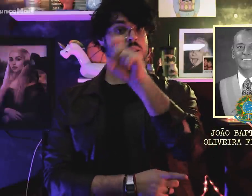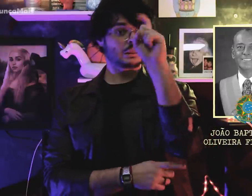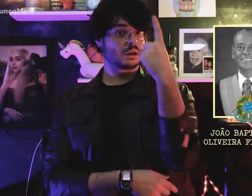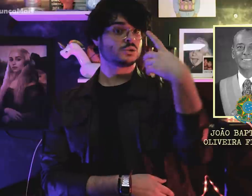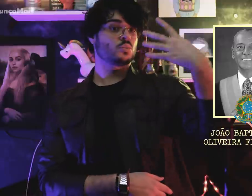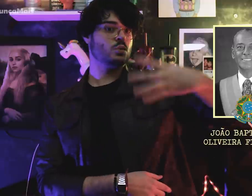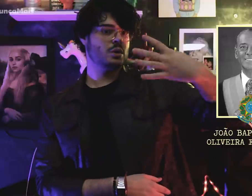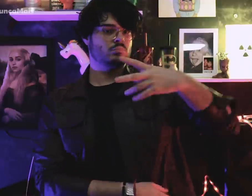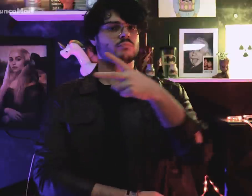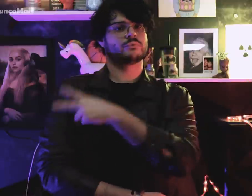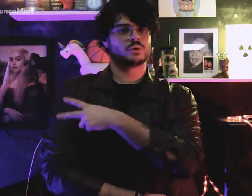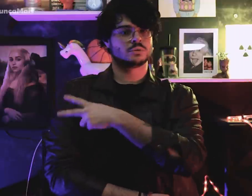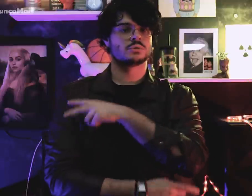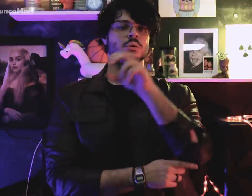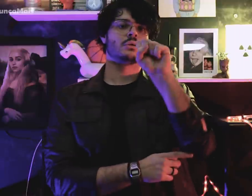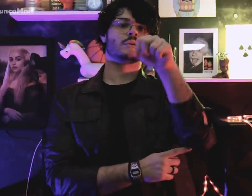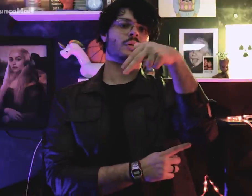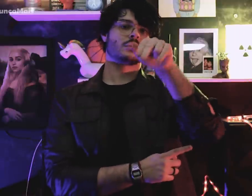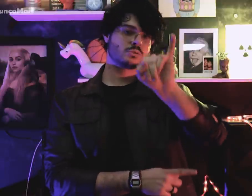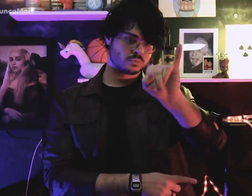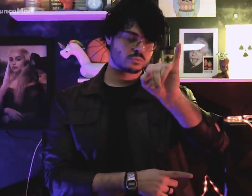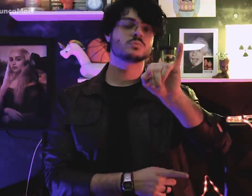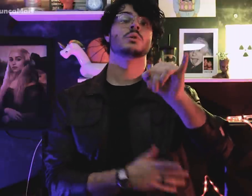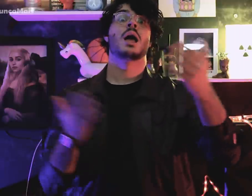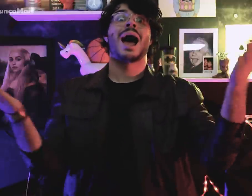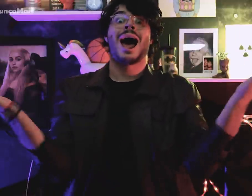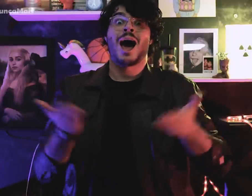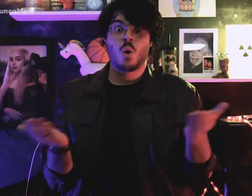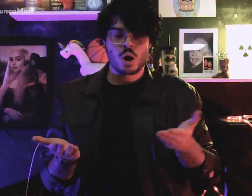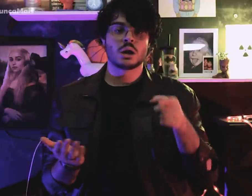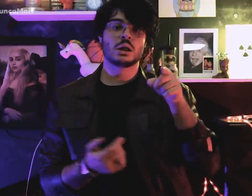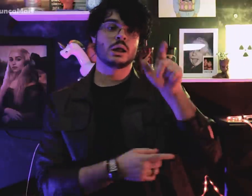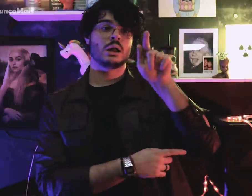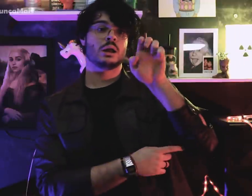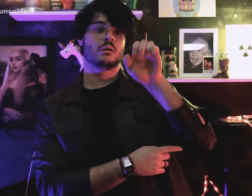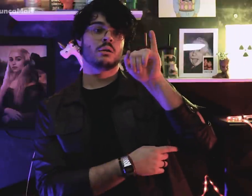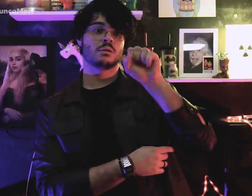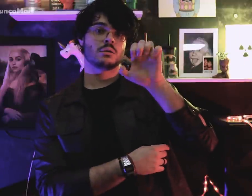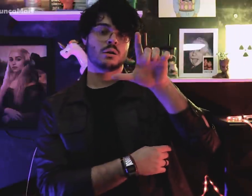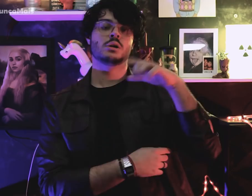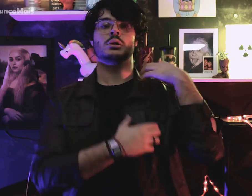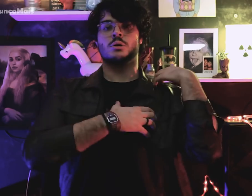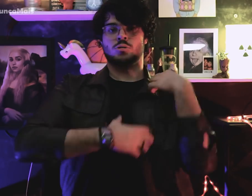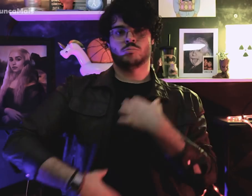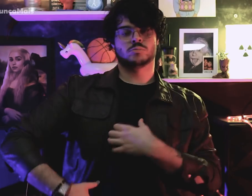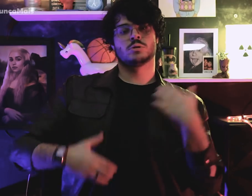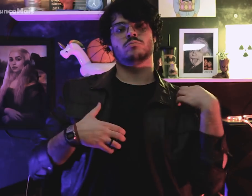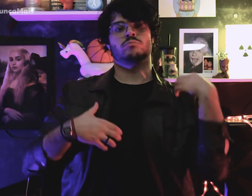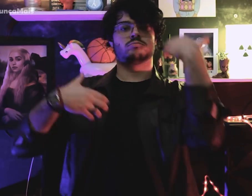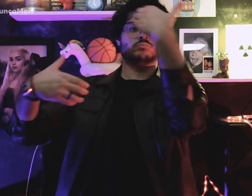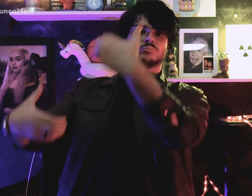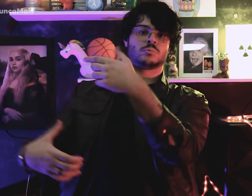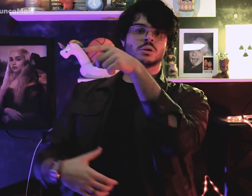que já foi o quarto chefe do SNI, foi empossado por Ernesto Geisel,